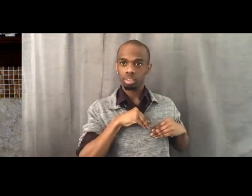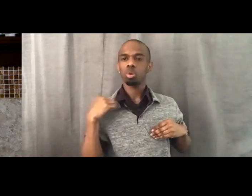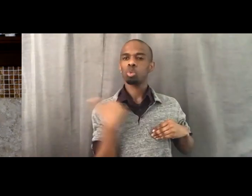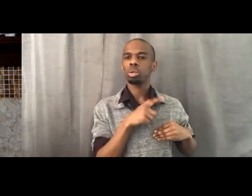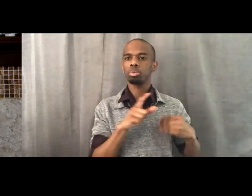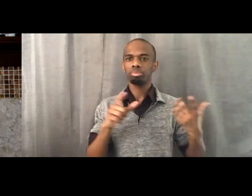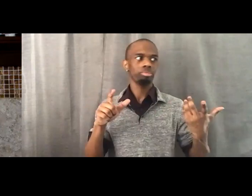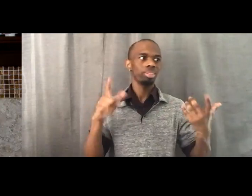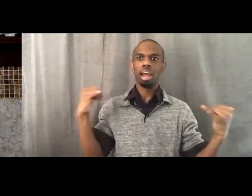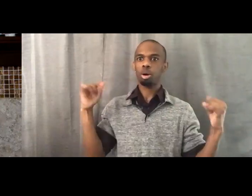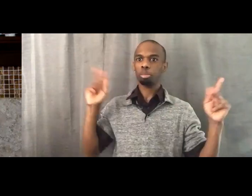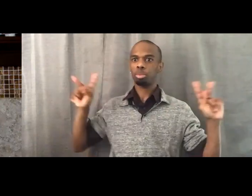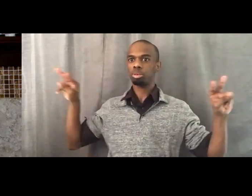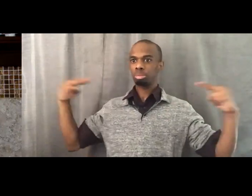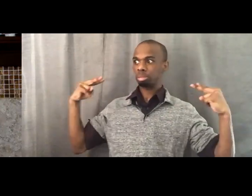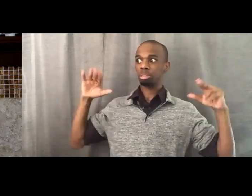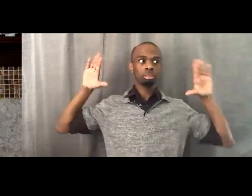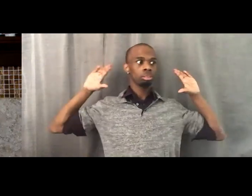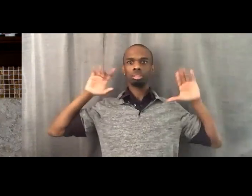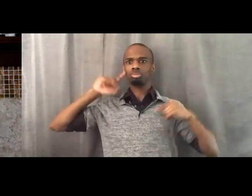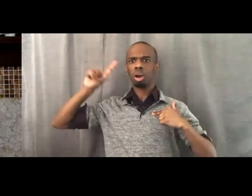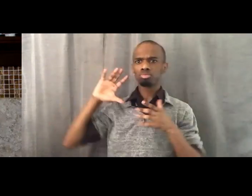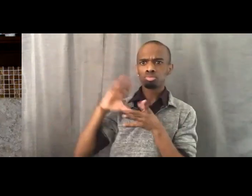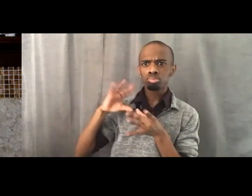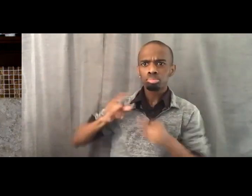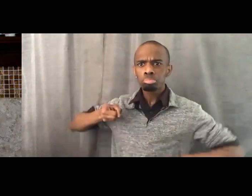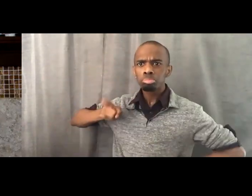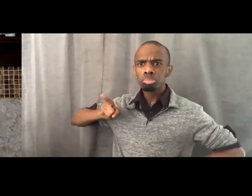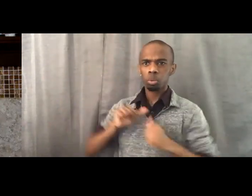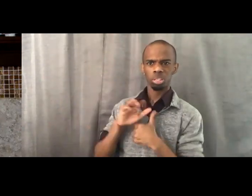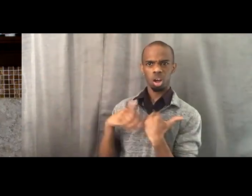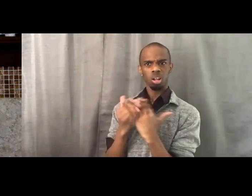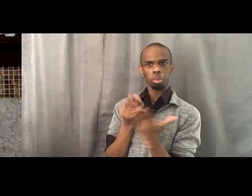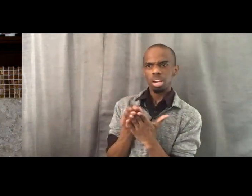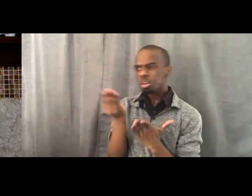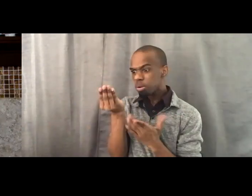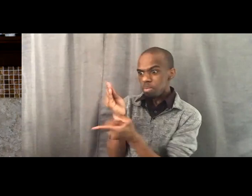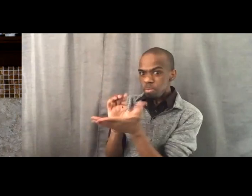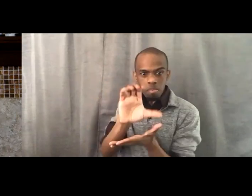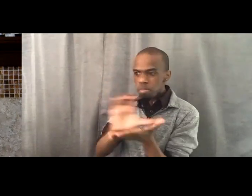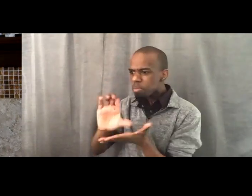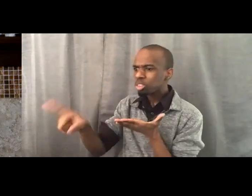People said, "What are you doing with all that money?" As if it was like a lotto win and we were supposed to spend it all